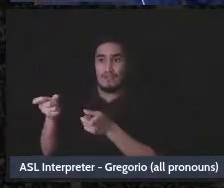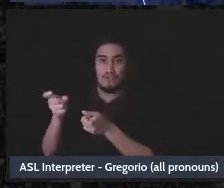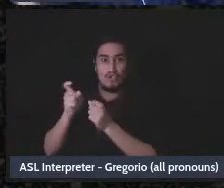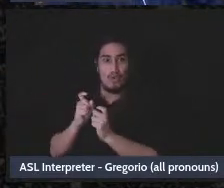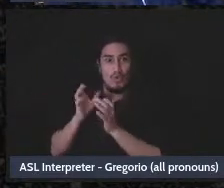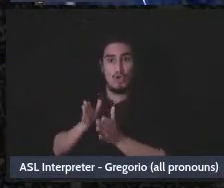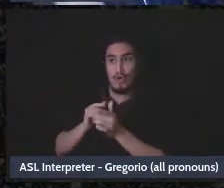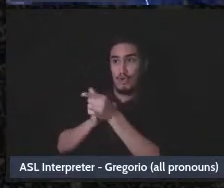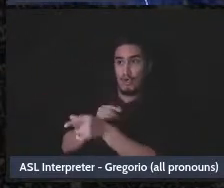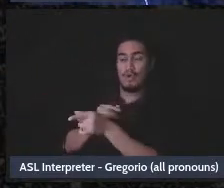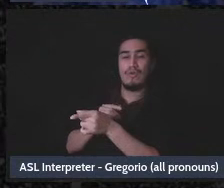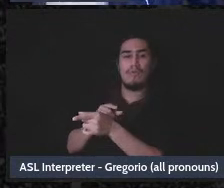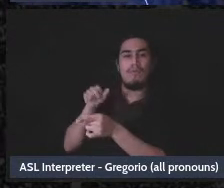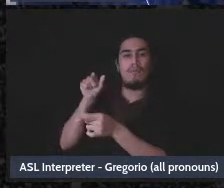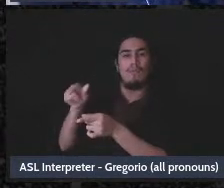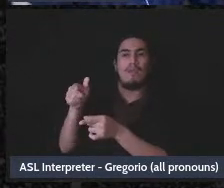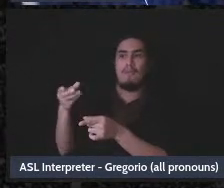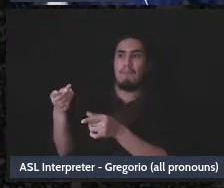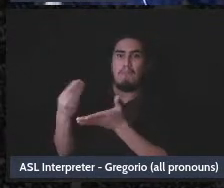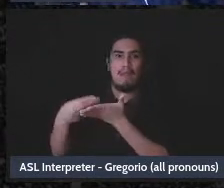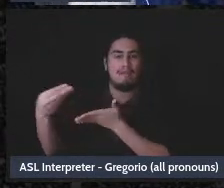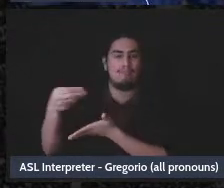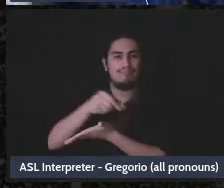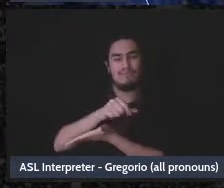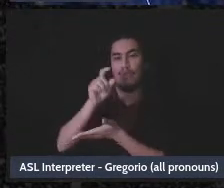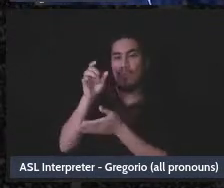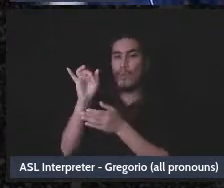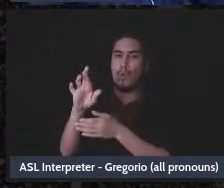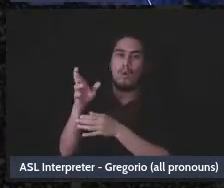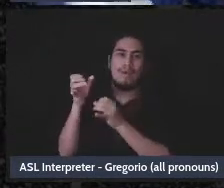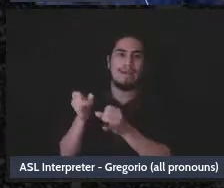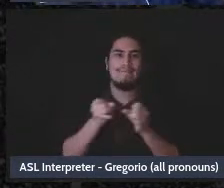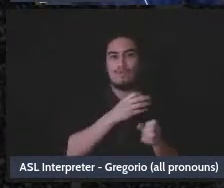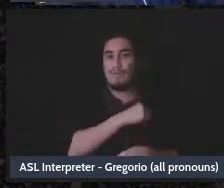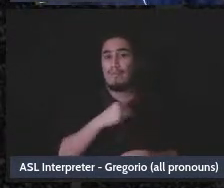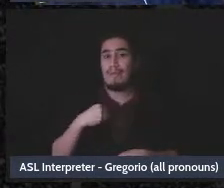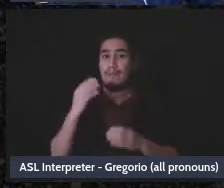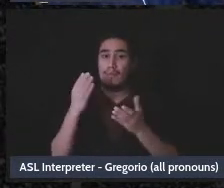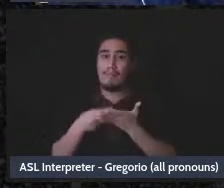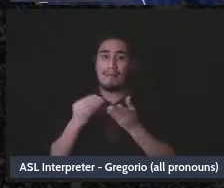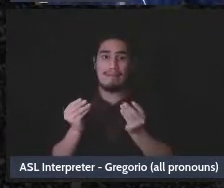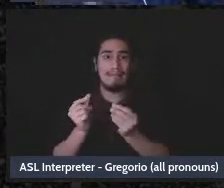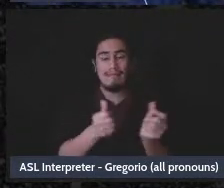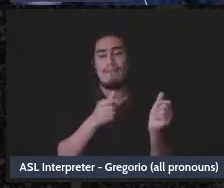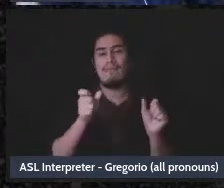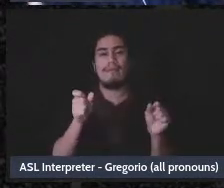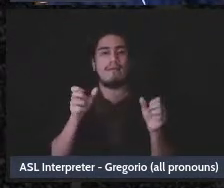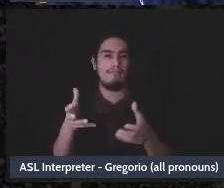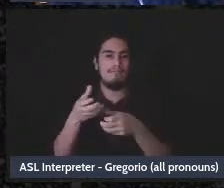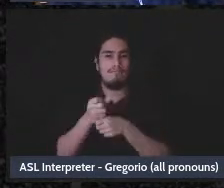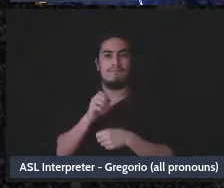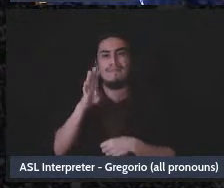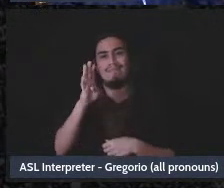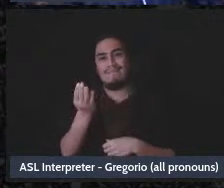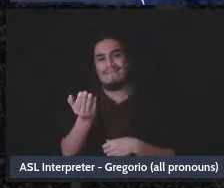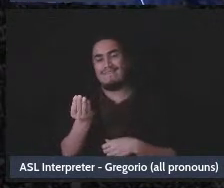if your mutual aid group is giving out money, or your individual member is giving out money, they can give fifteen thousand dollars to person one, fifteen thousand dollars to person two,